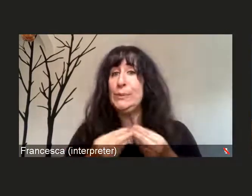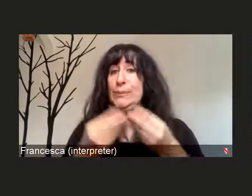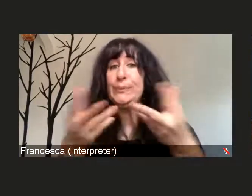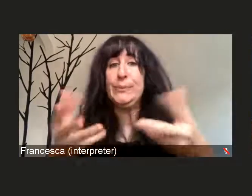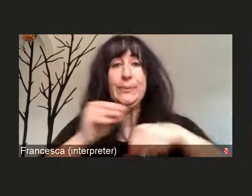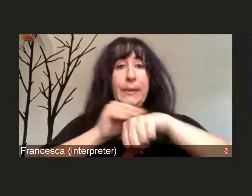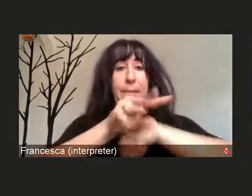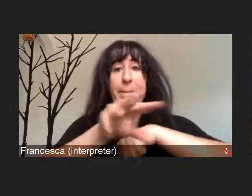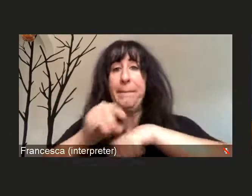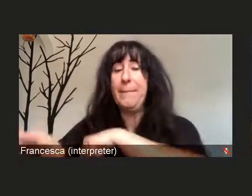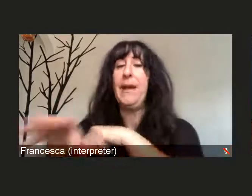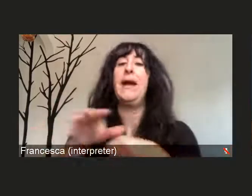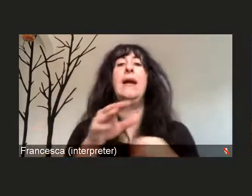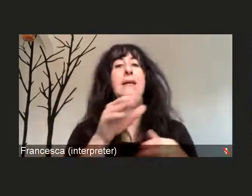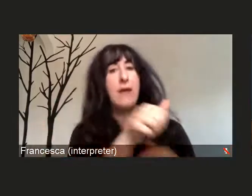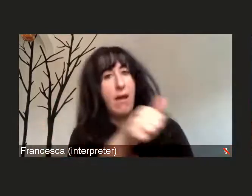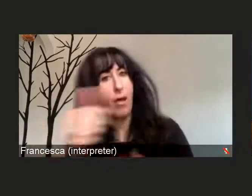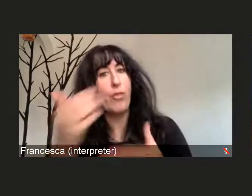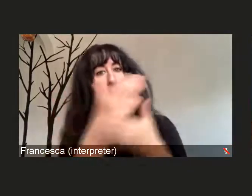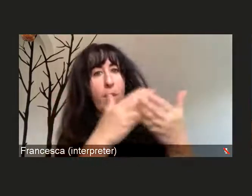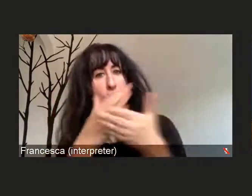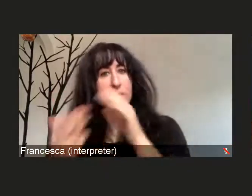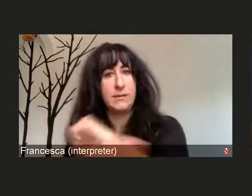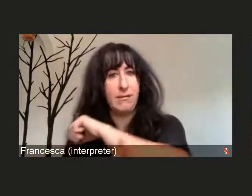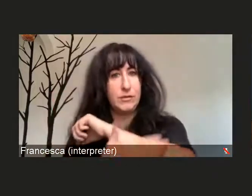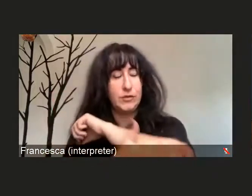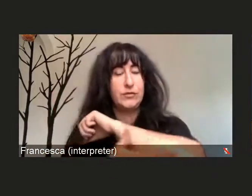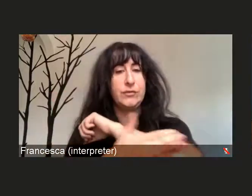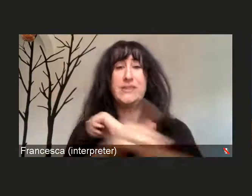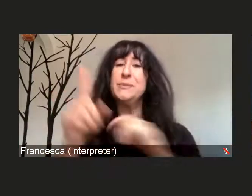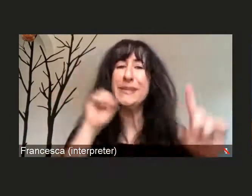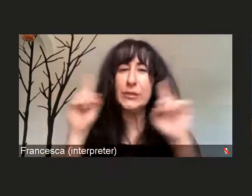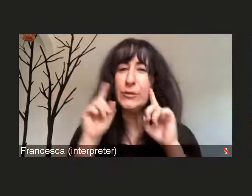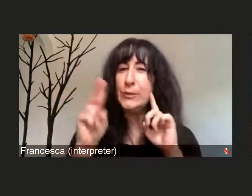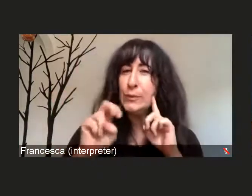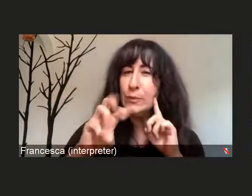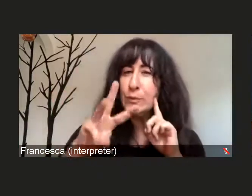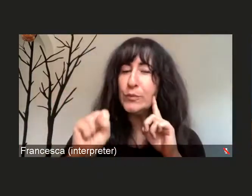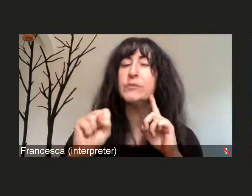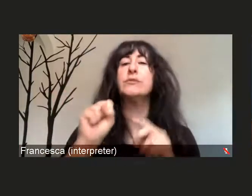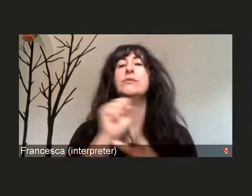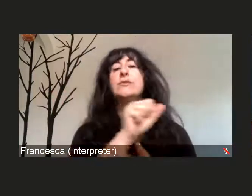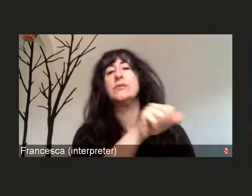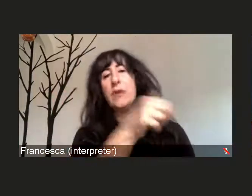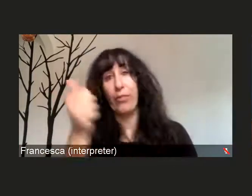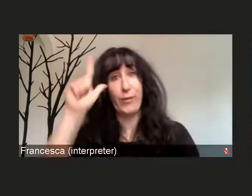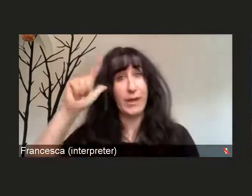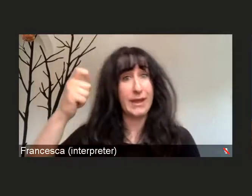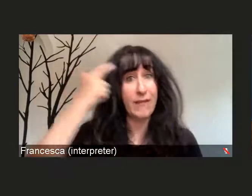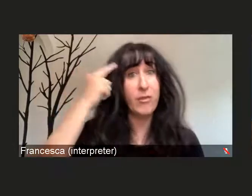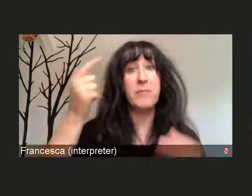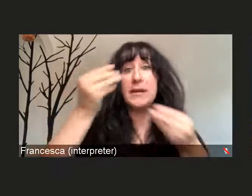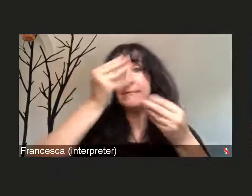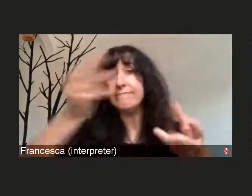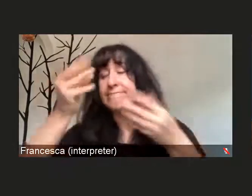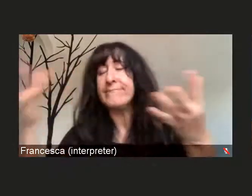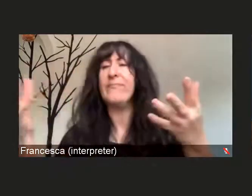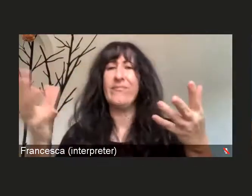You're hearing it all on the news, you're hearing it from different spectrums of the government, but we wanted to make sure that we gave you